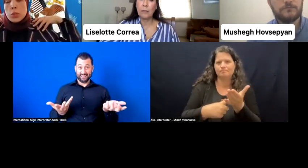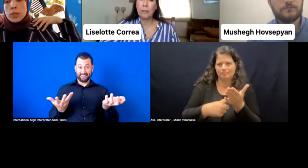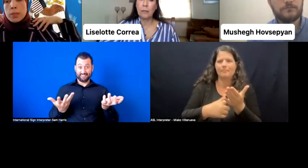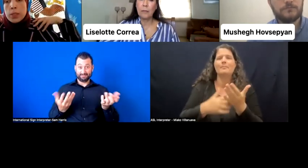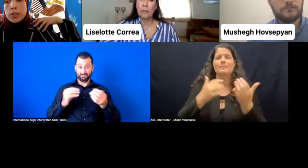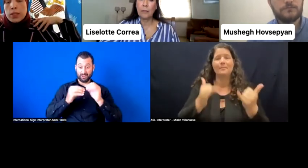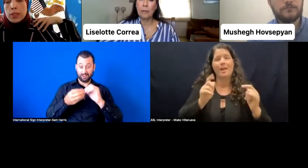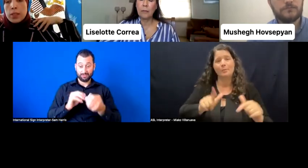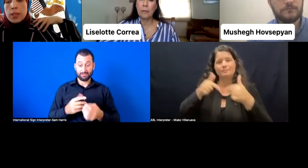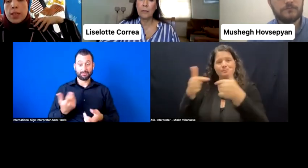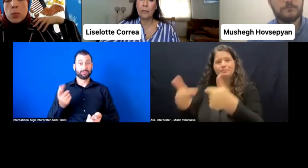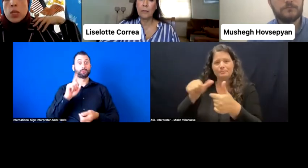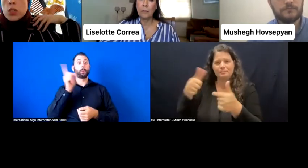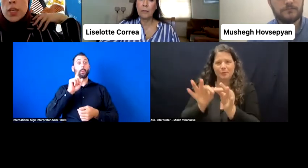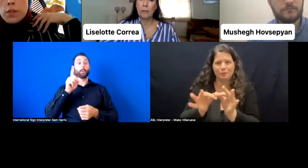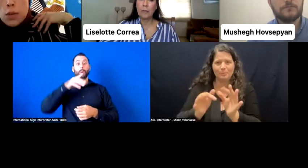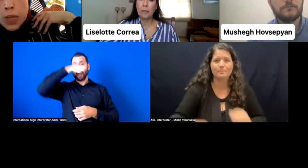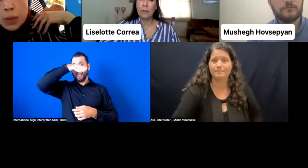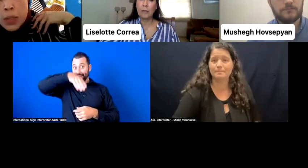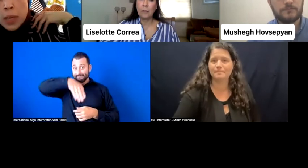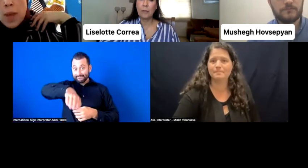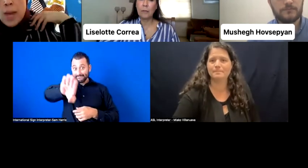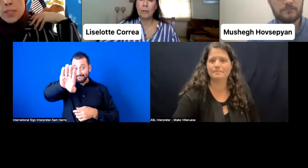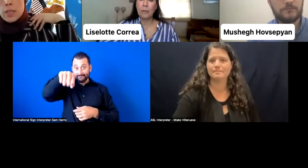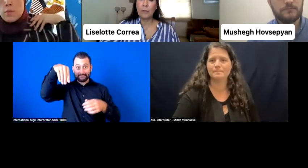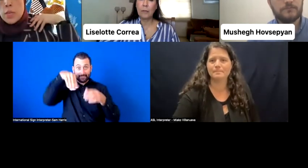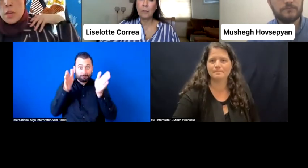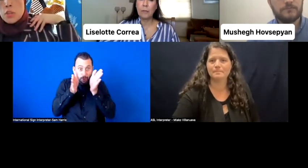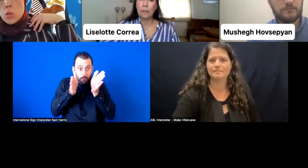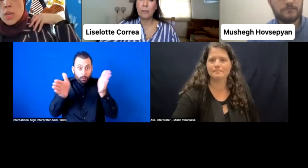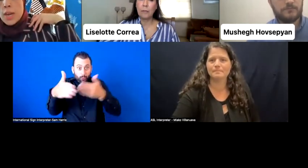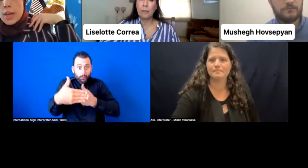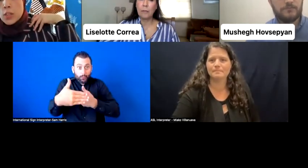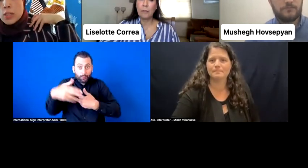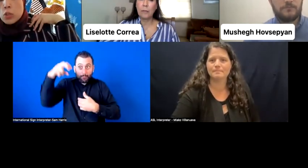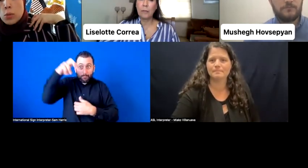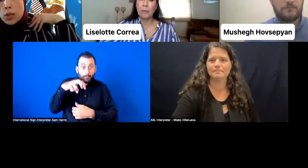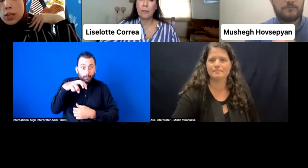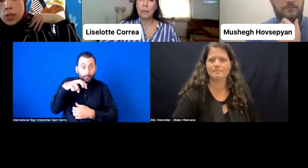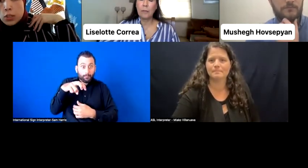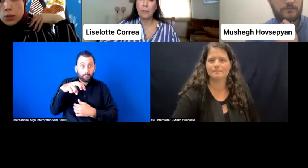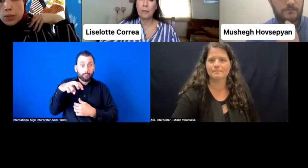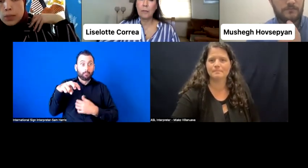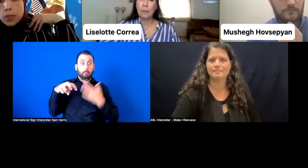with disabilities. And then we need to take it forward and build capacity with one another so we can actually do the work that we need to do.